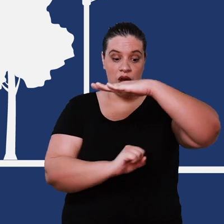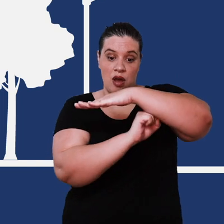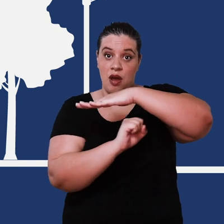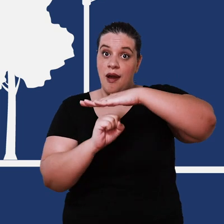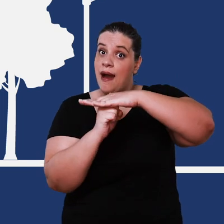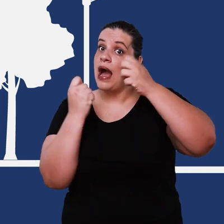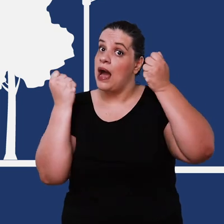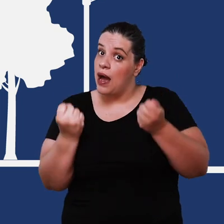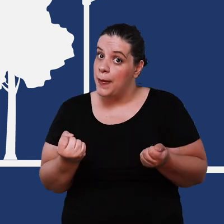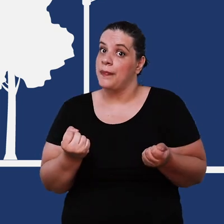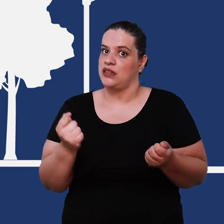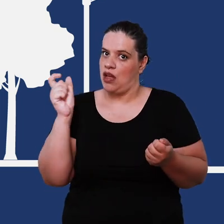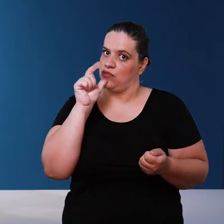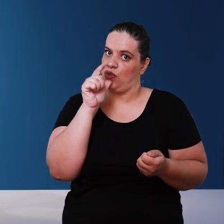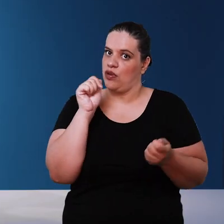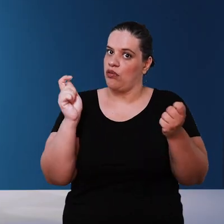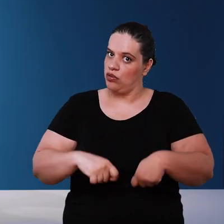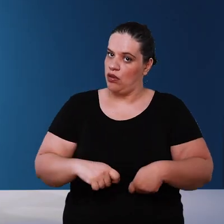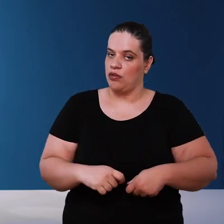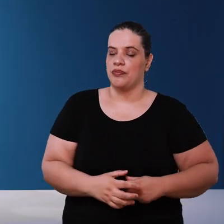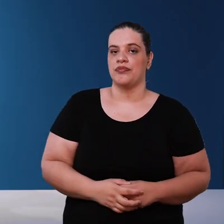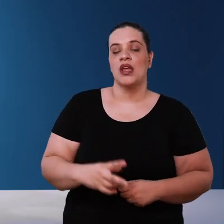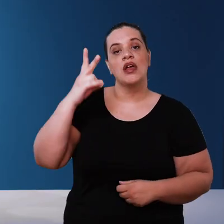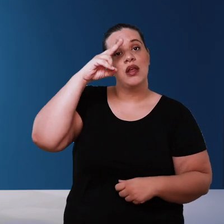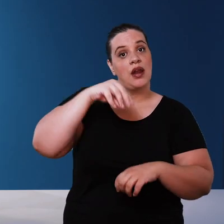to handle this weight that the volume of water will offer Remembering that a thousand